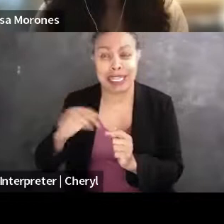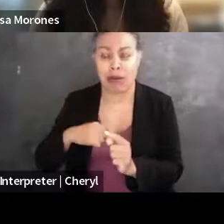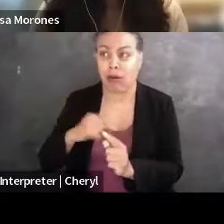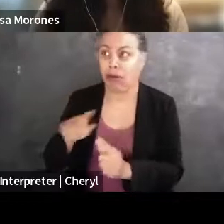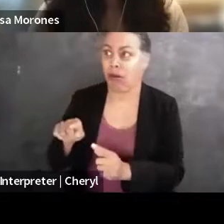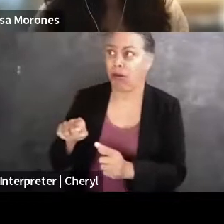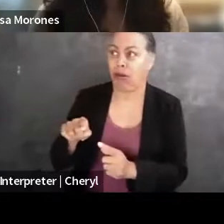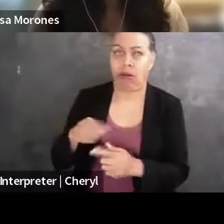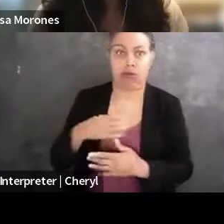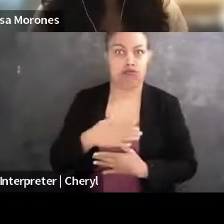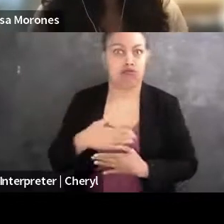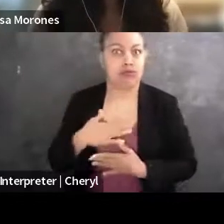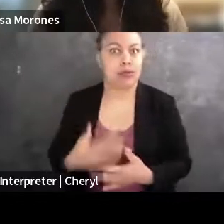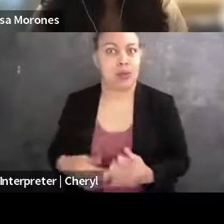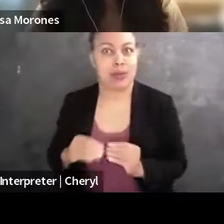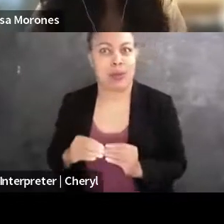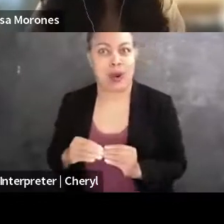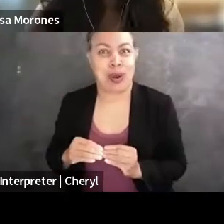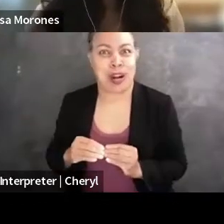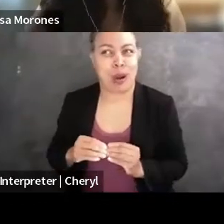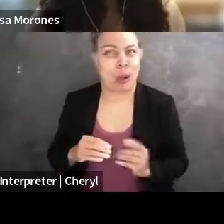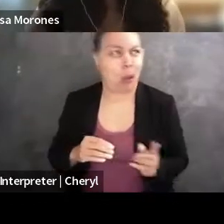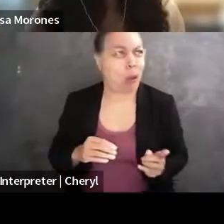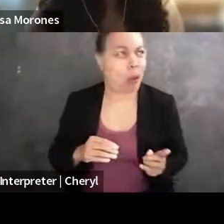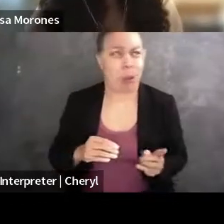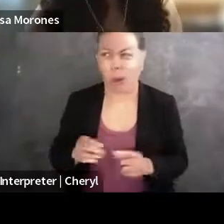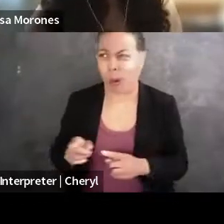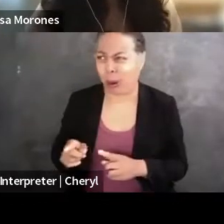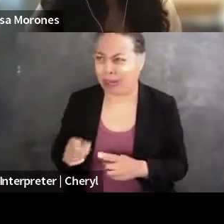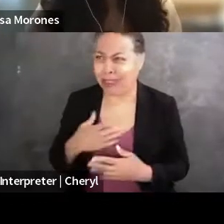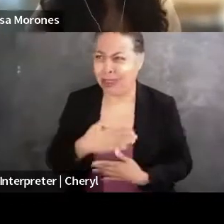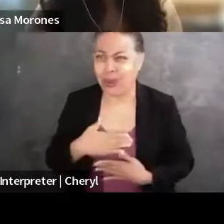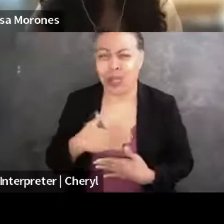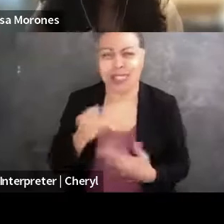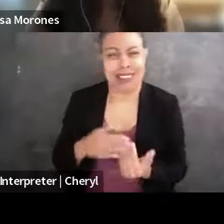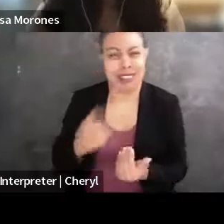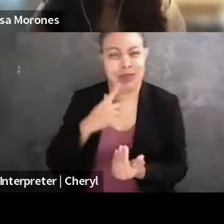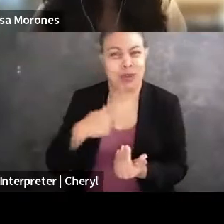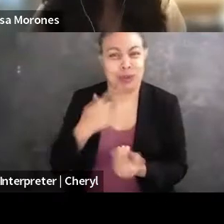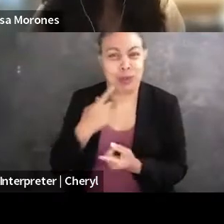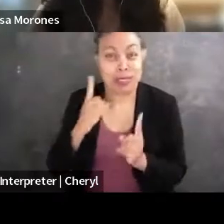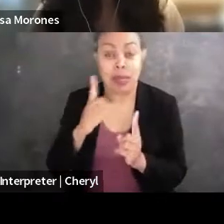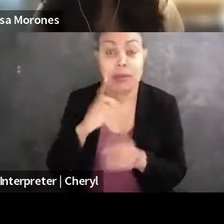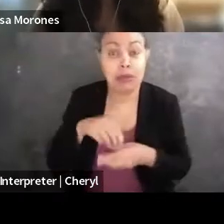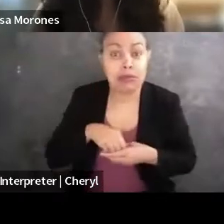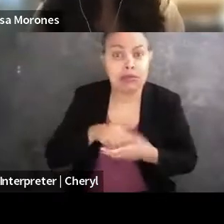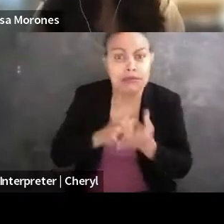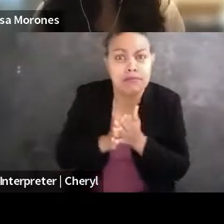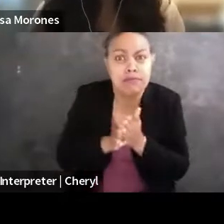and it was so much easier for me to succeed in what I was doing in that realm too because I was just more motivated, I really liked being involved in things